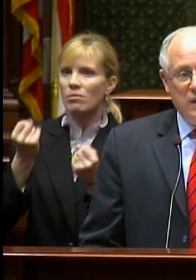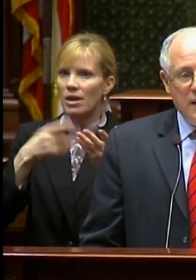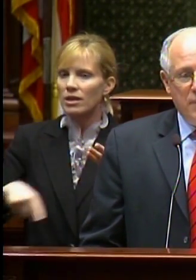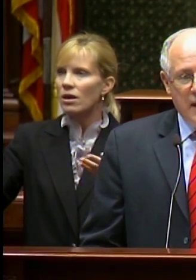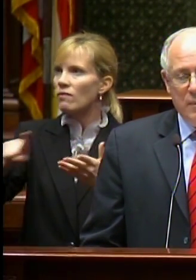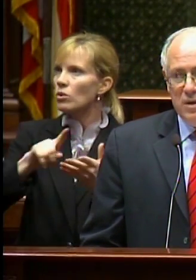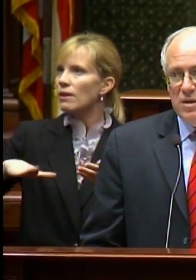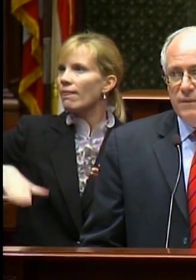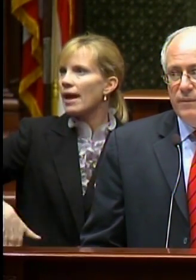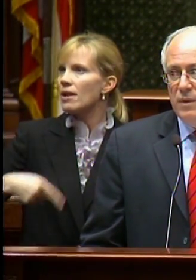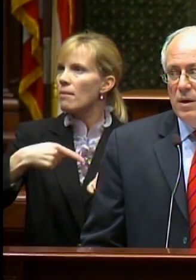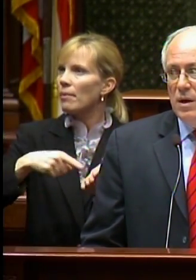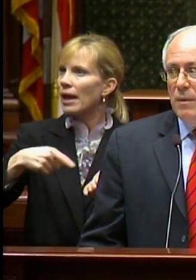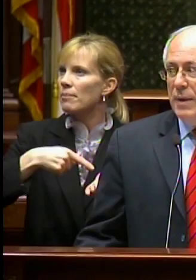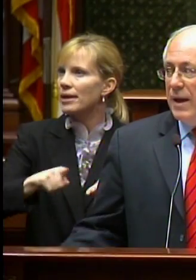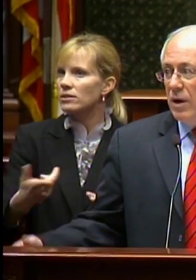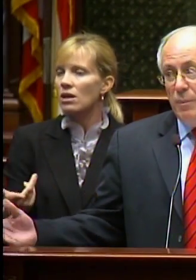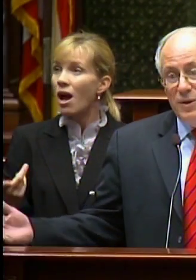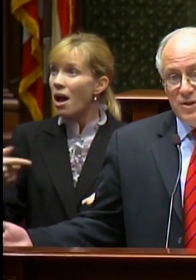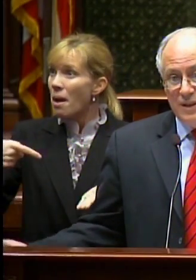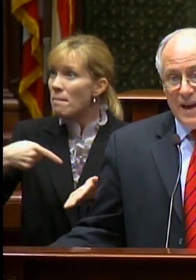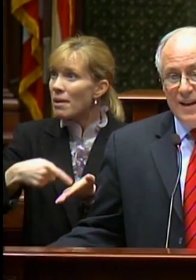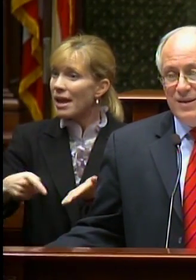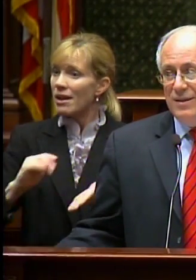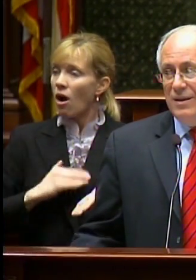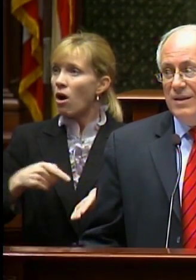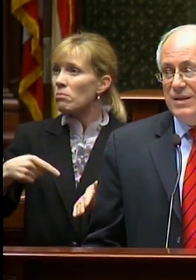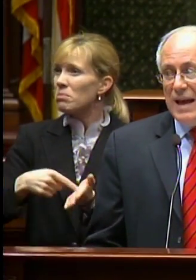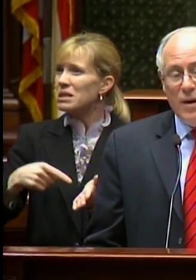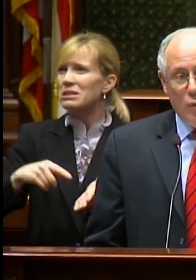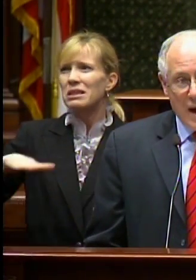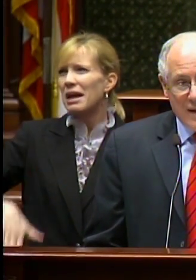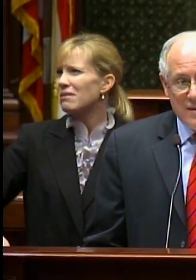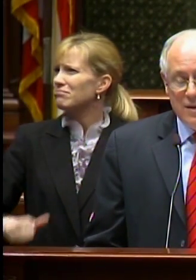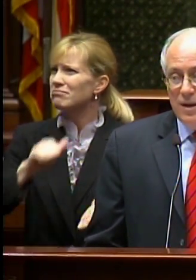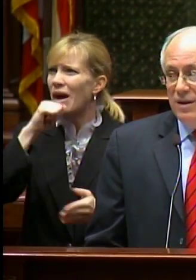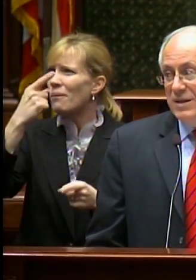late payments. Paying our bills late is not right, and it’s